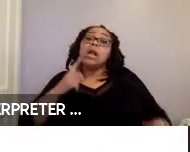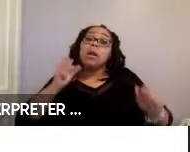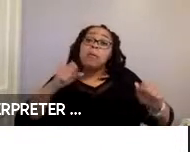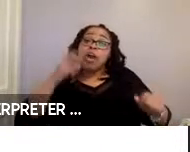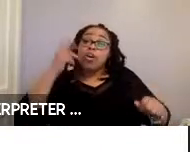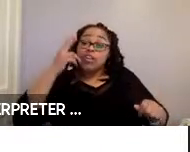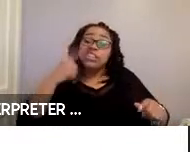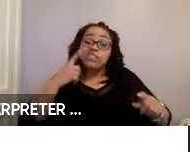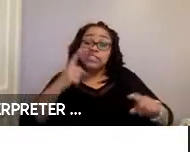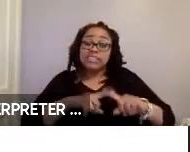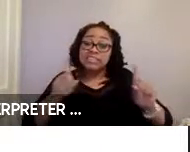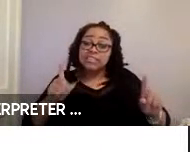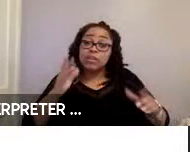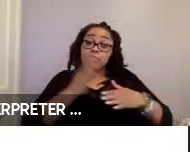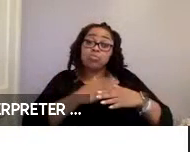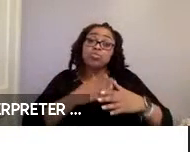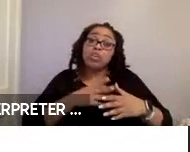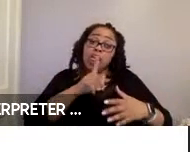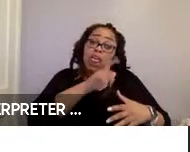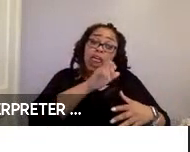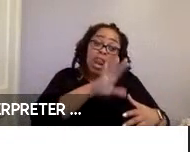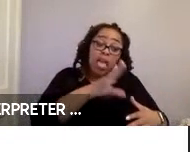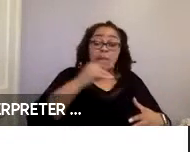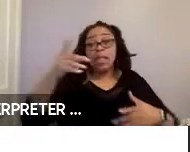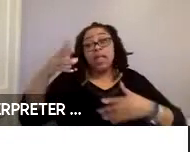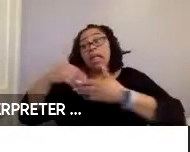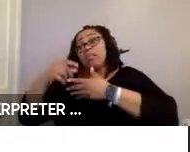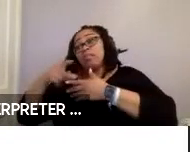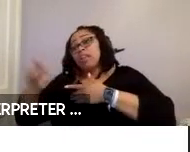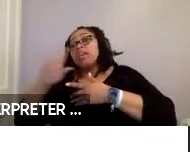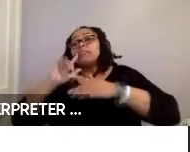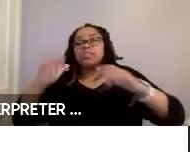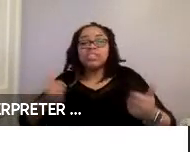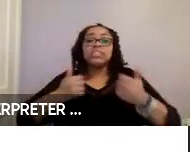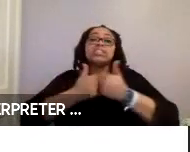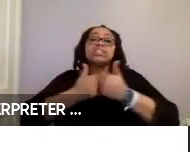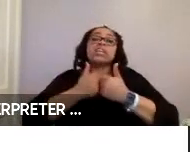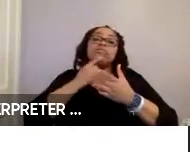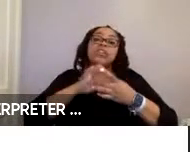differences between the lab and the field include challenges associated with wheelchair